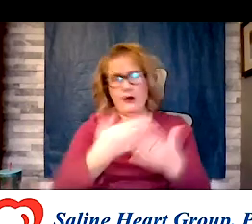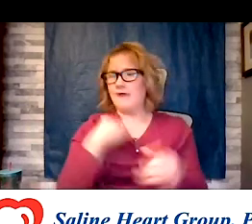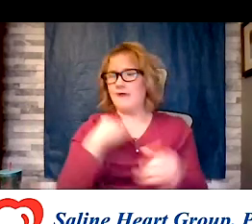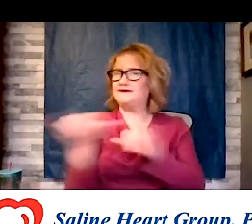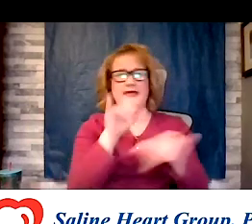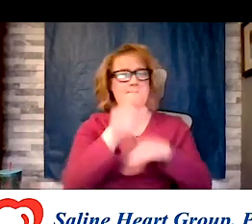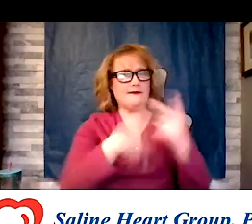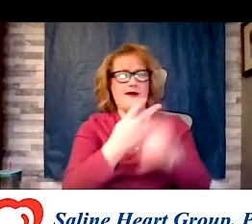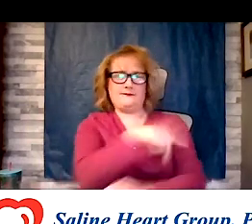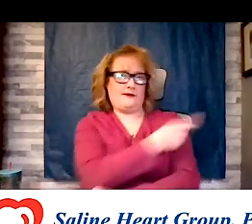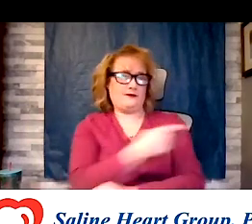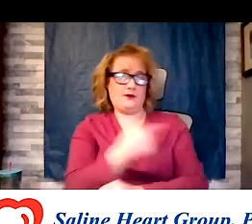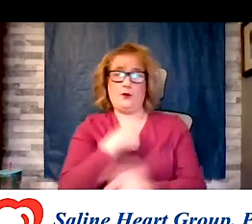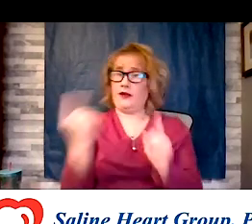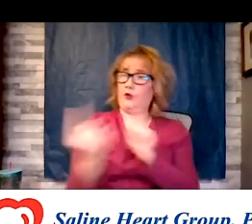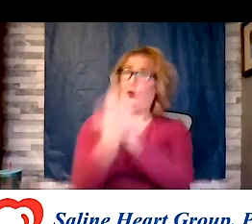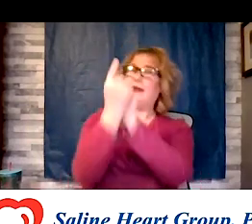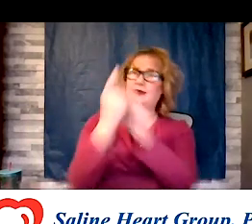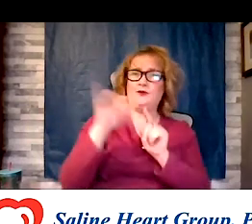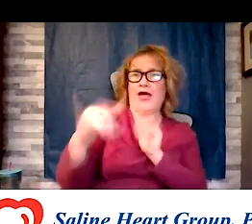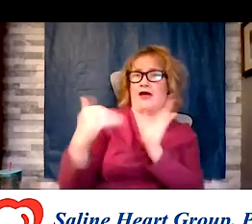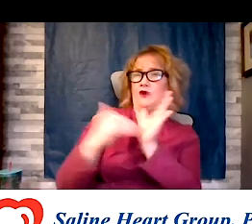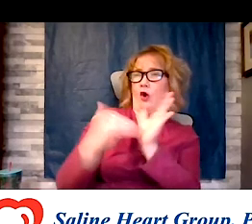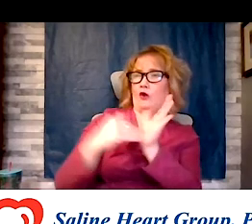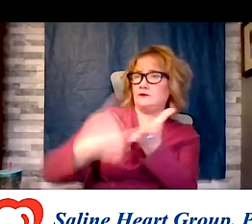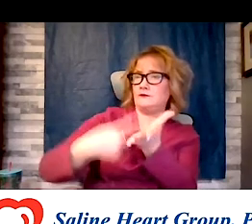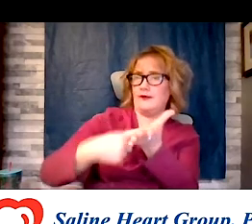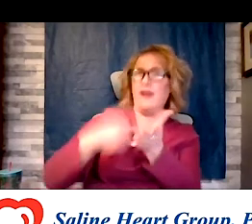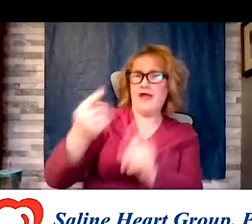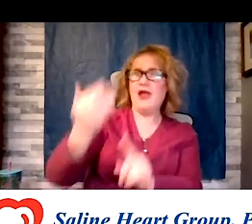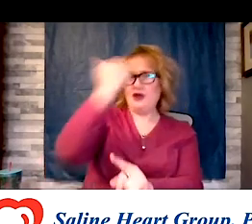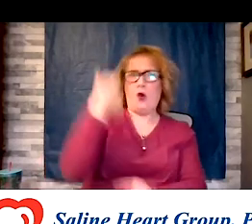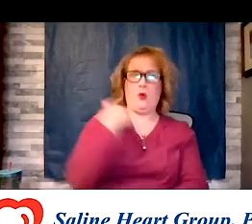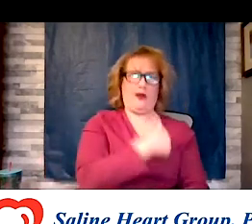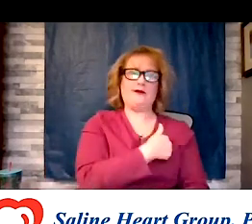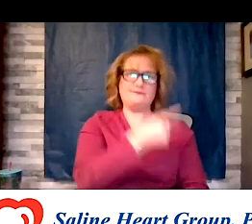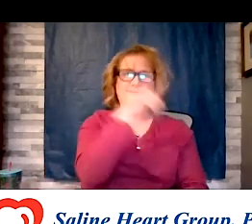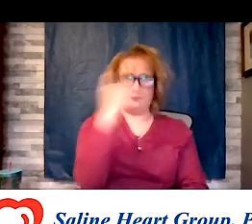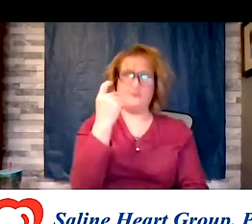hospital, they know us all. Because they have us all. As a